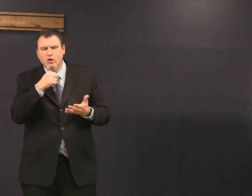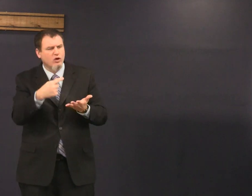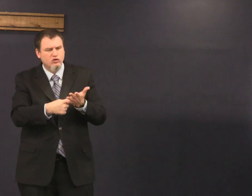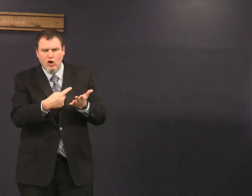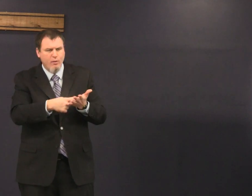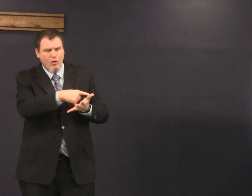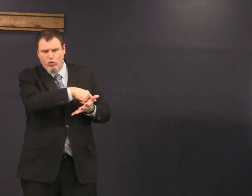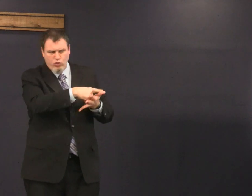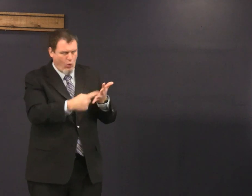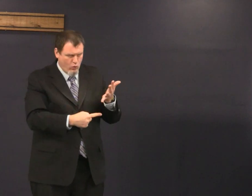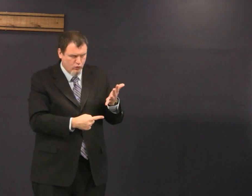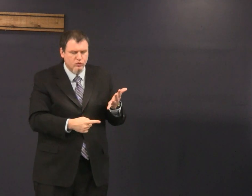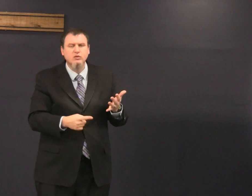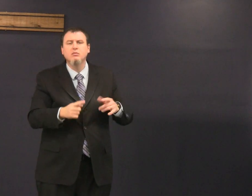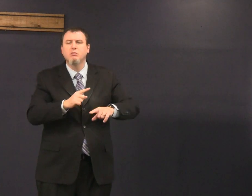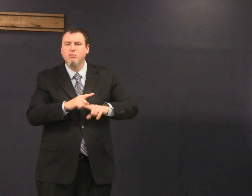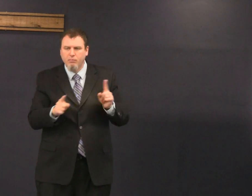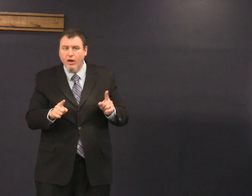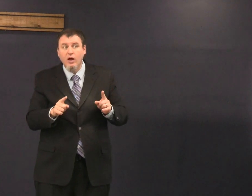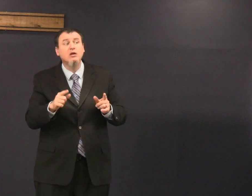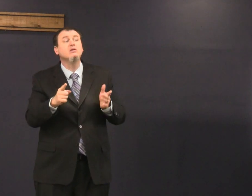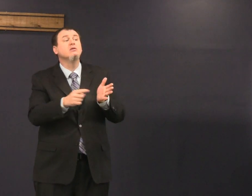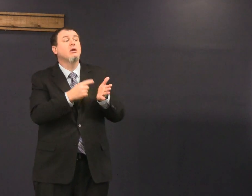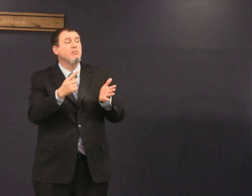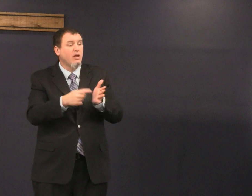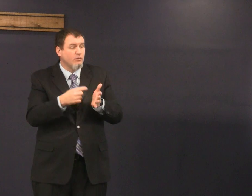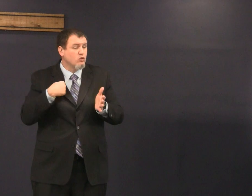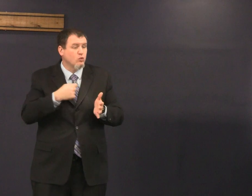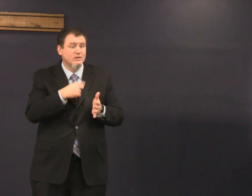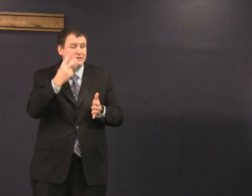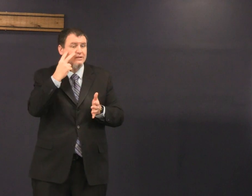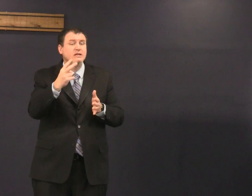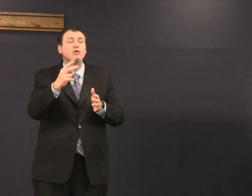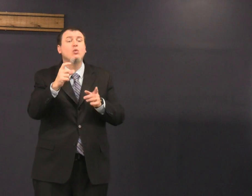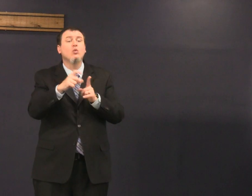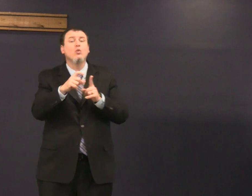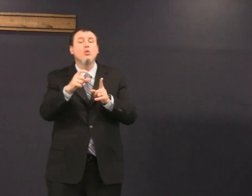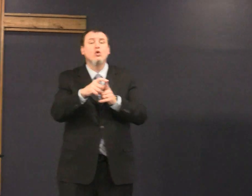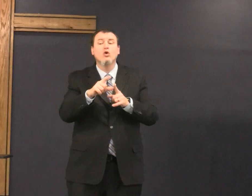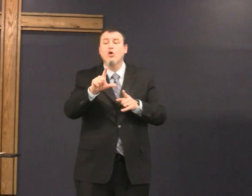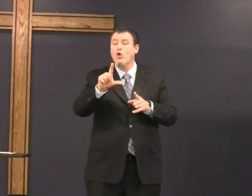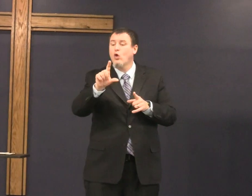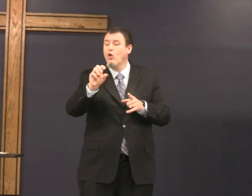and there are a few others we're not going to discuss all of them but sometimes we see